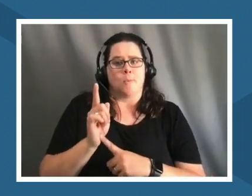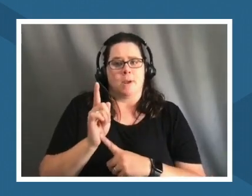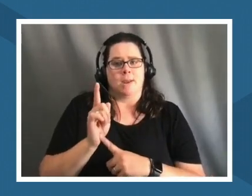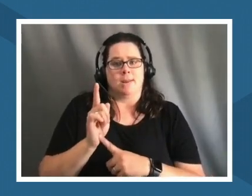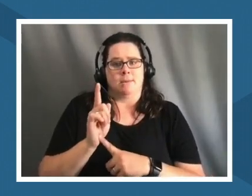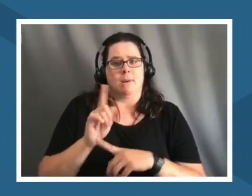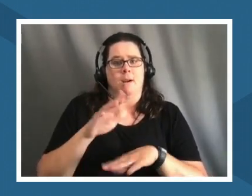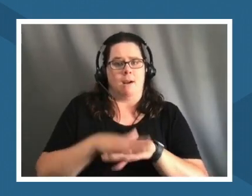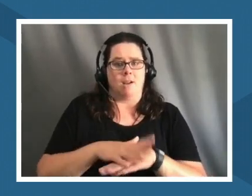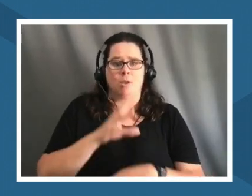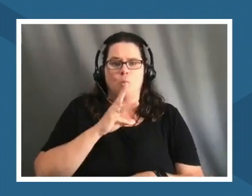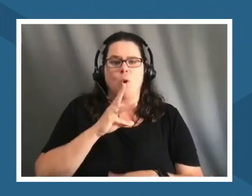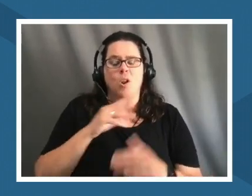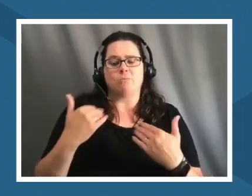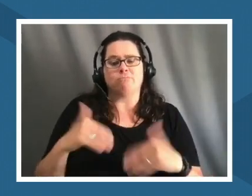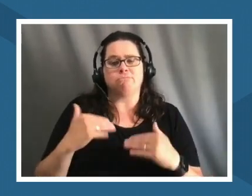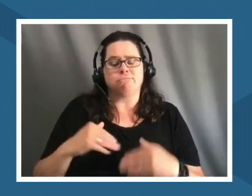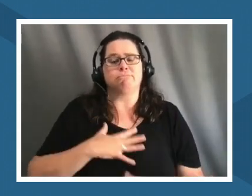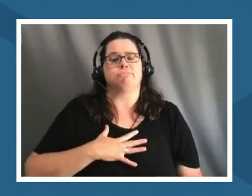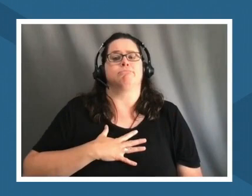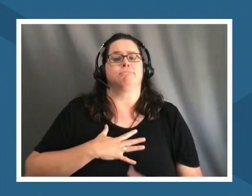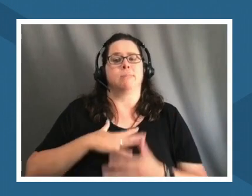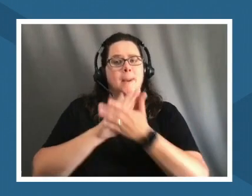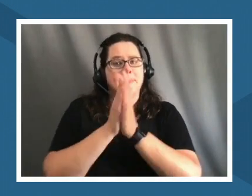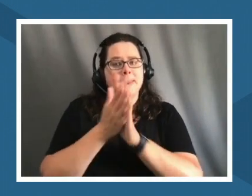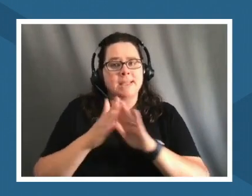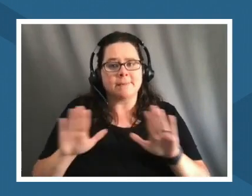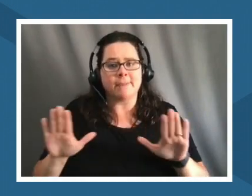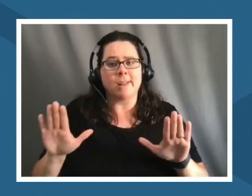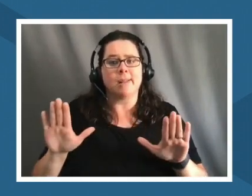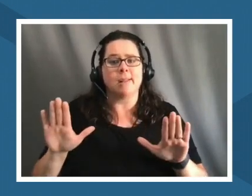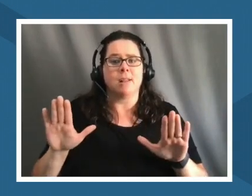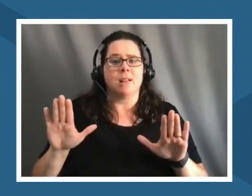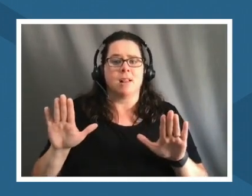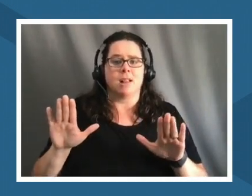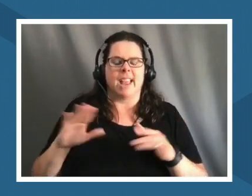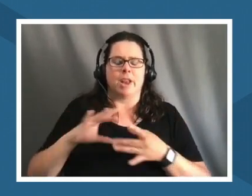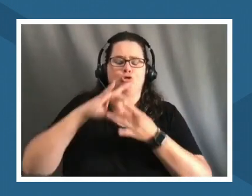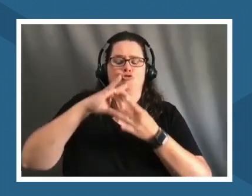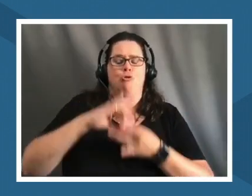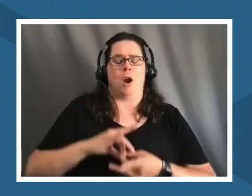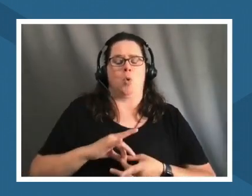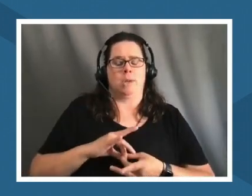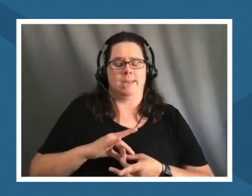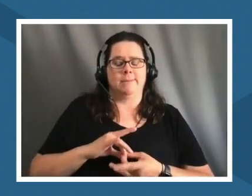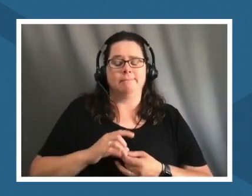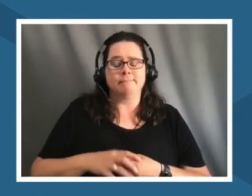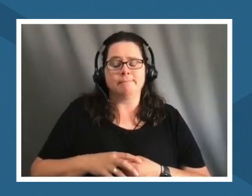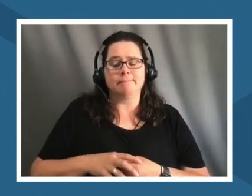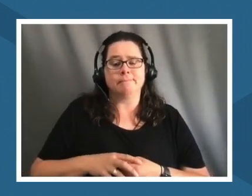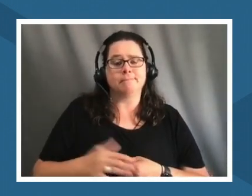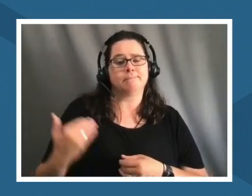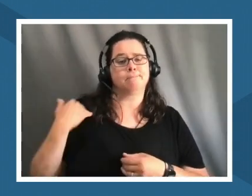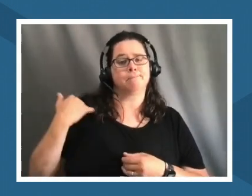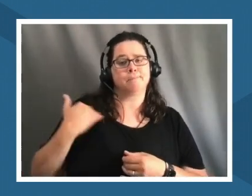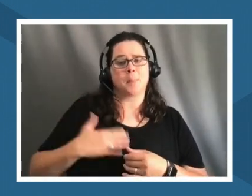something that i find really peaceful and really grounding it also reminds me